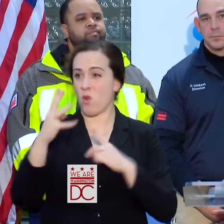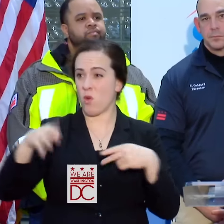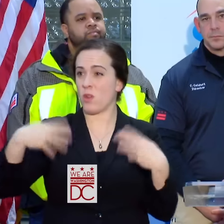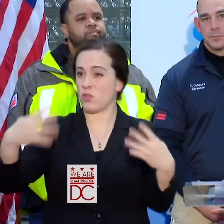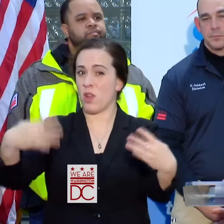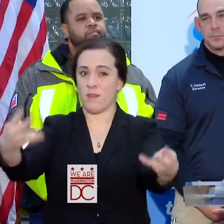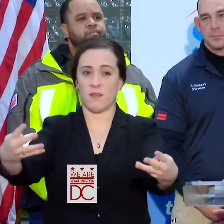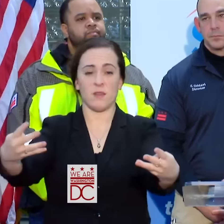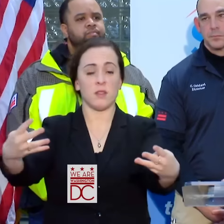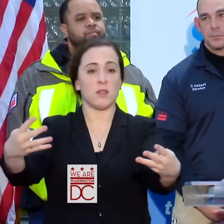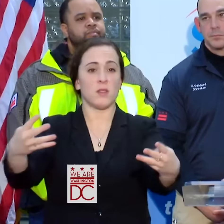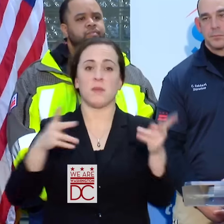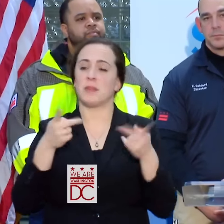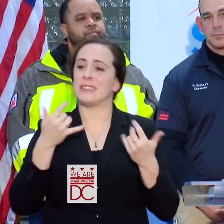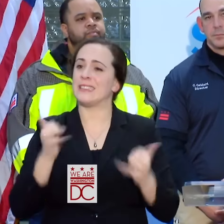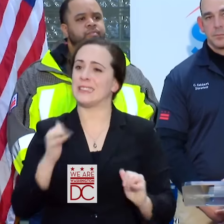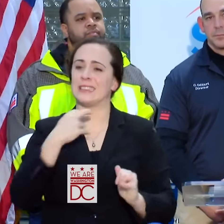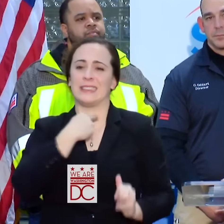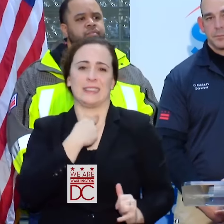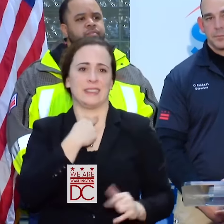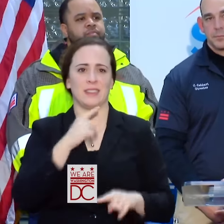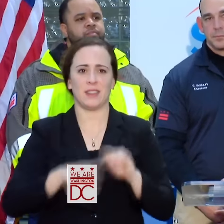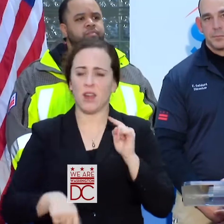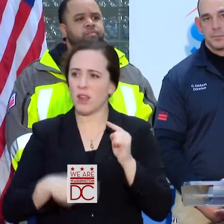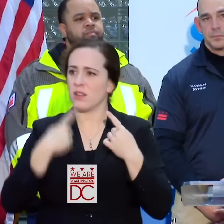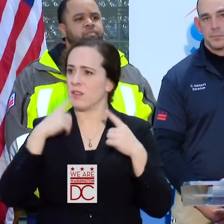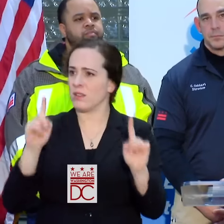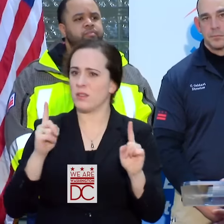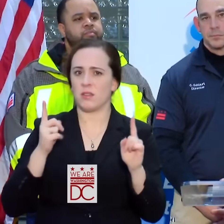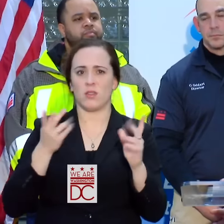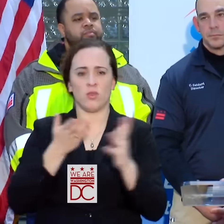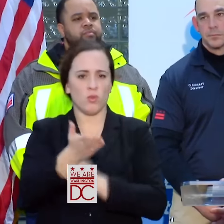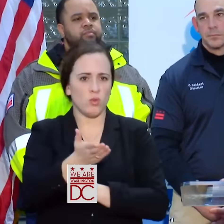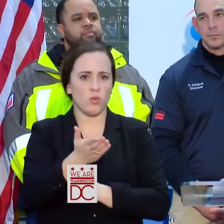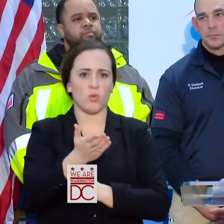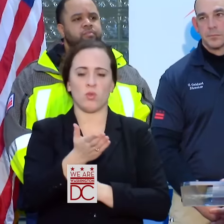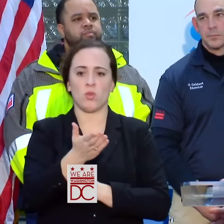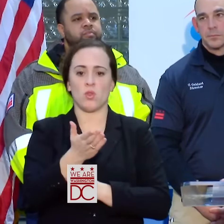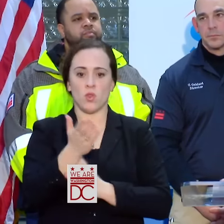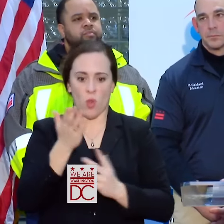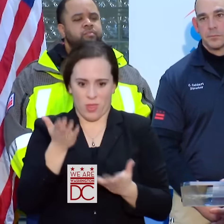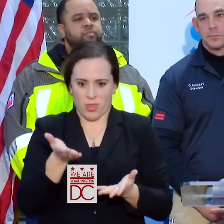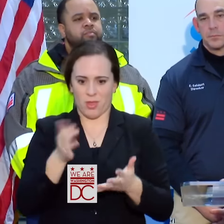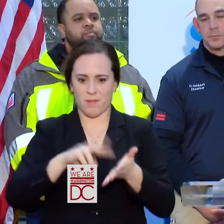GET STUCK WHERE THEY CAN'T GET THROUGH. THEN THEY ARE MAKING OUR ROADS IMPASSABLE SO WE CAN'T GET THROUGH.